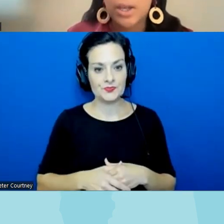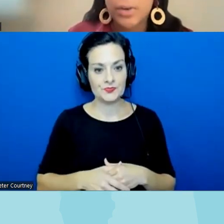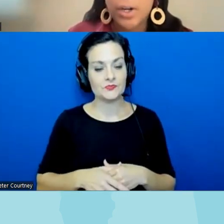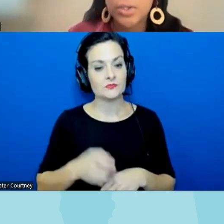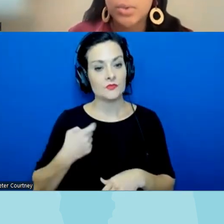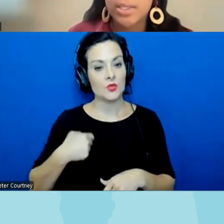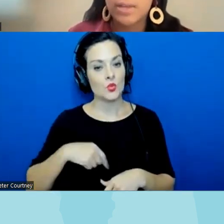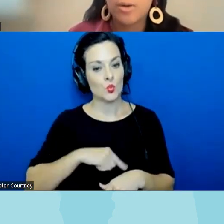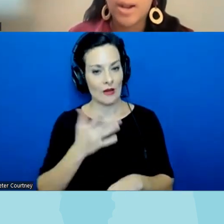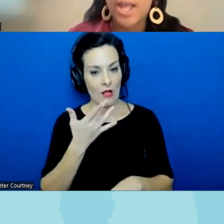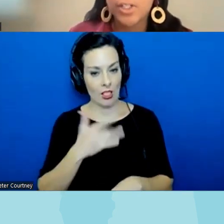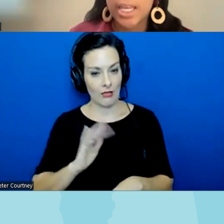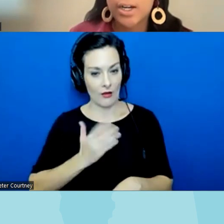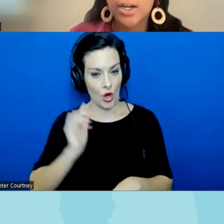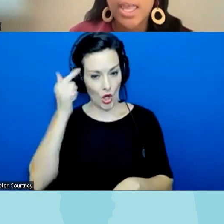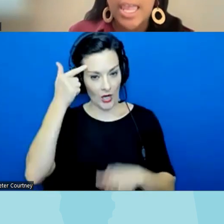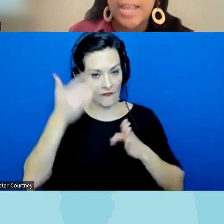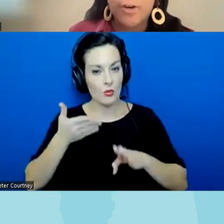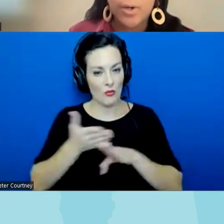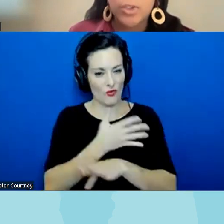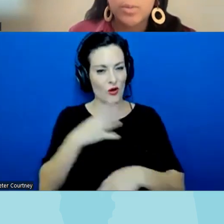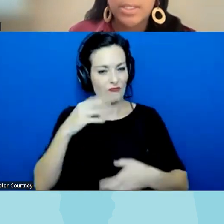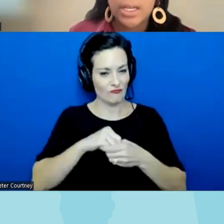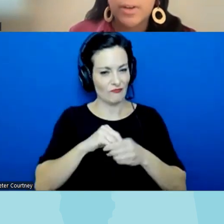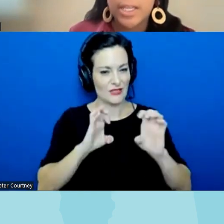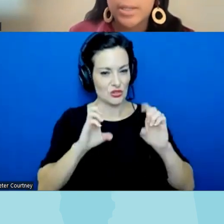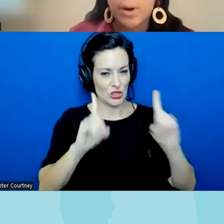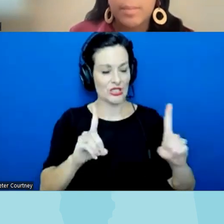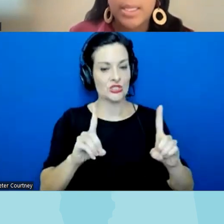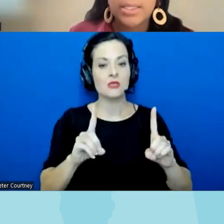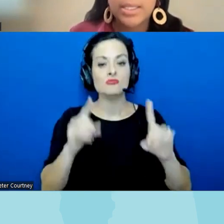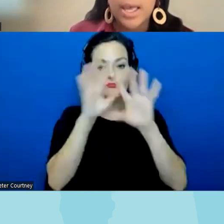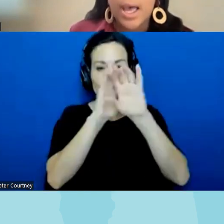governor who is a former educator a former superintendent of our state Department's